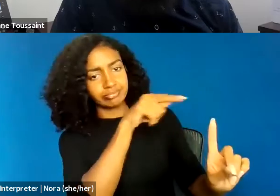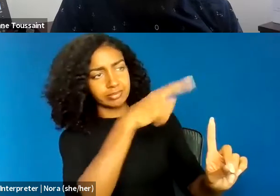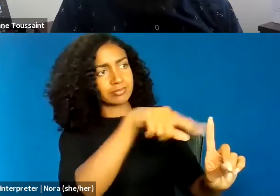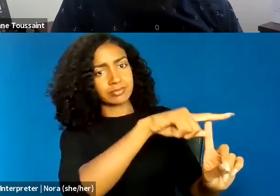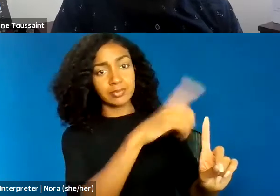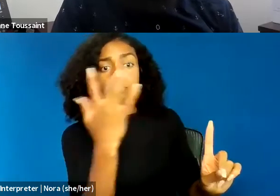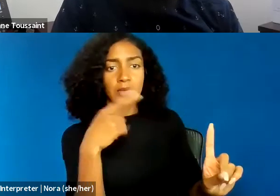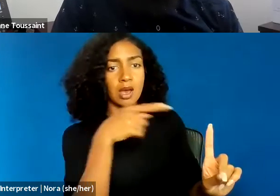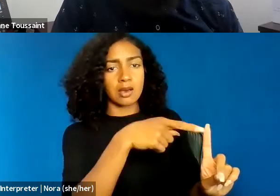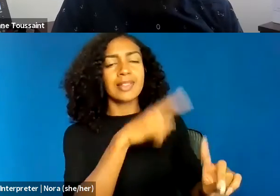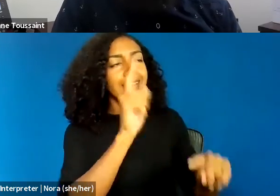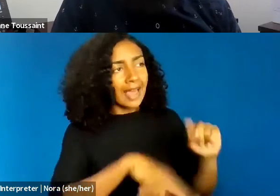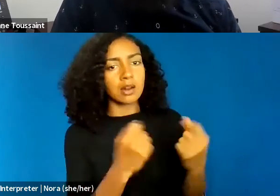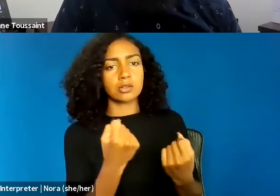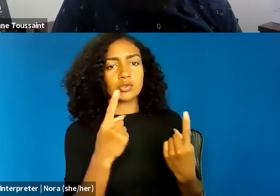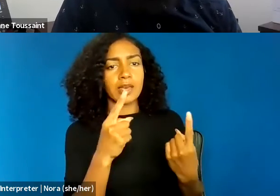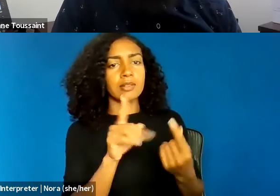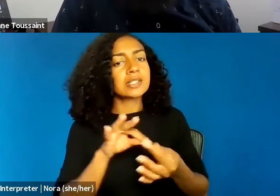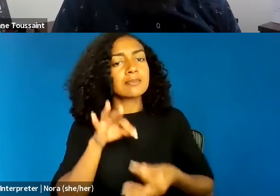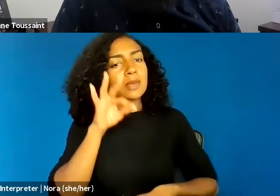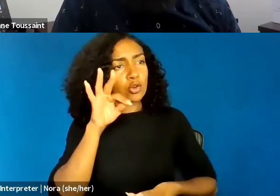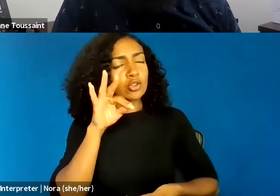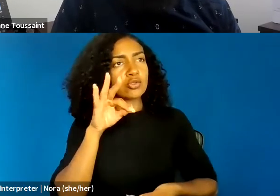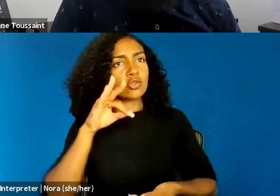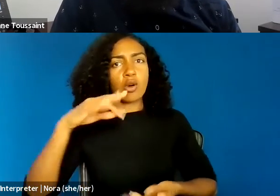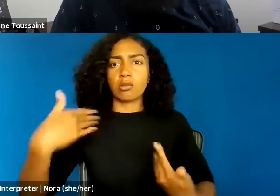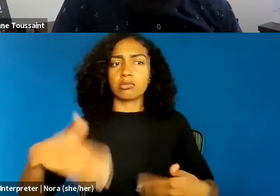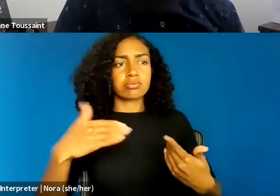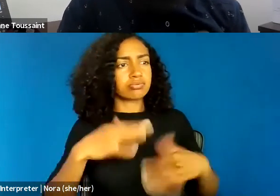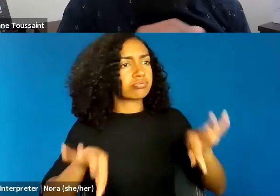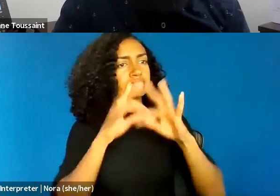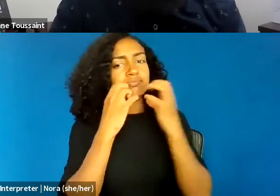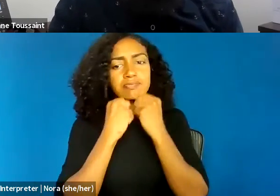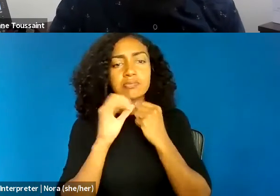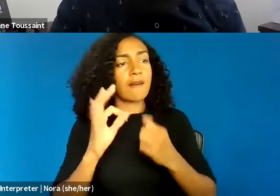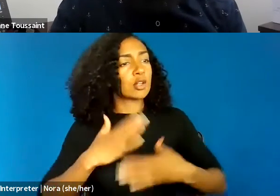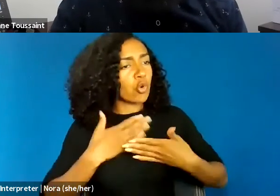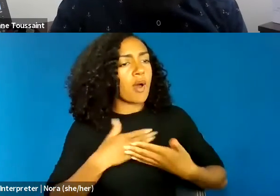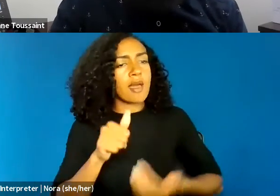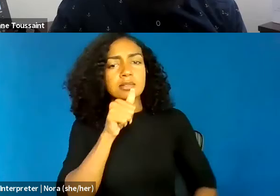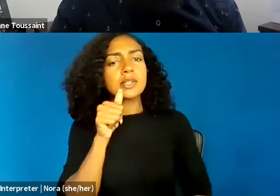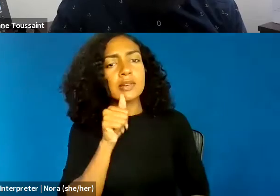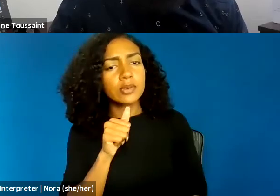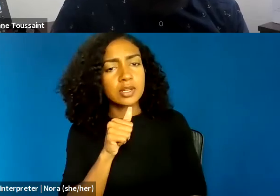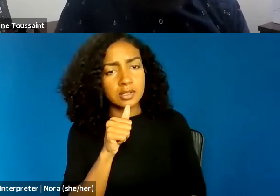the spiritual majesty of joy in suffering. Rather simply, this project for me,